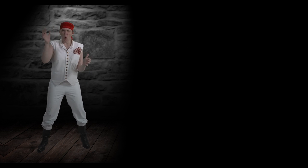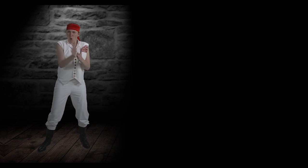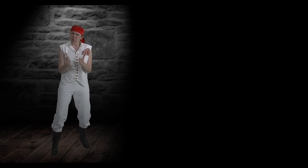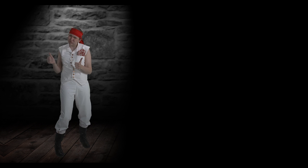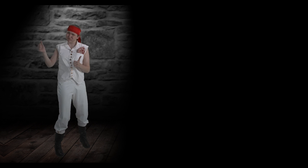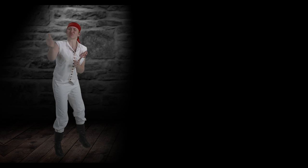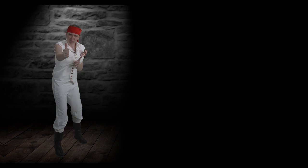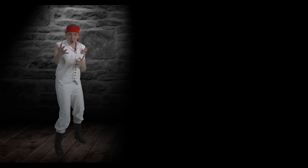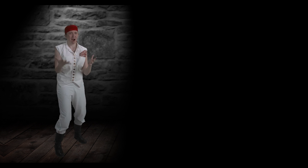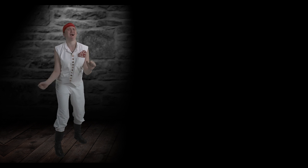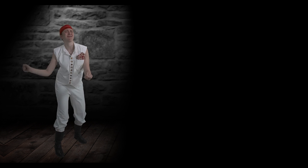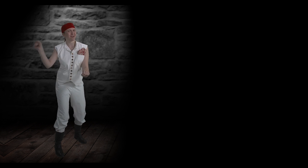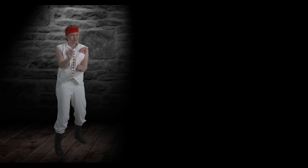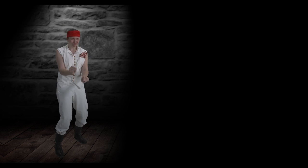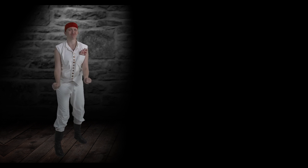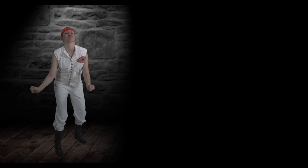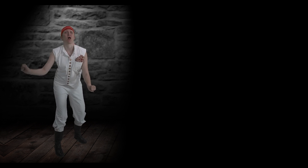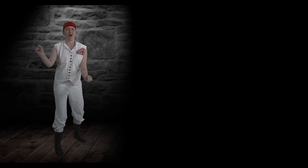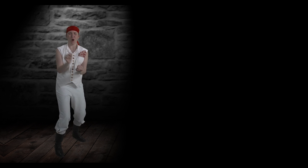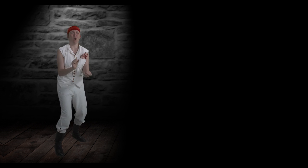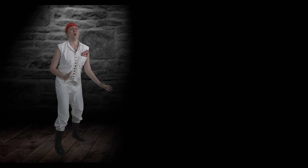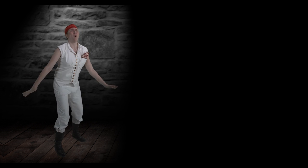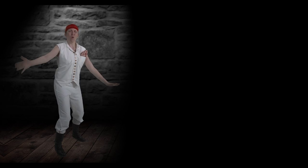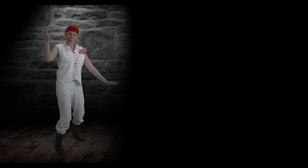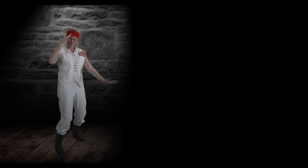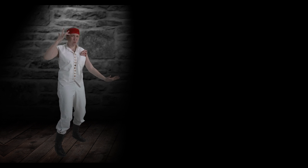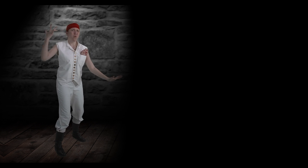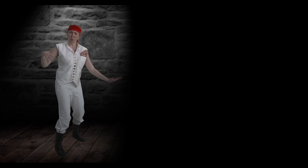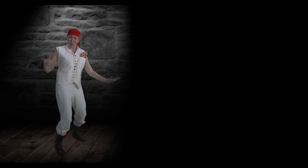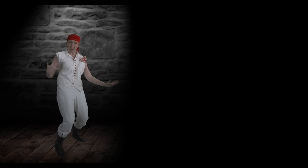Got a lot farther by working a lot harder, by being a lot smarter